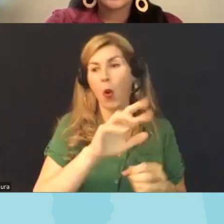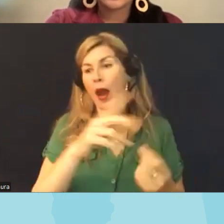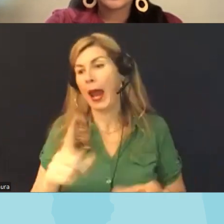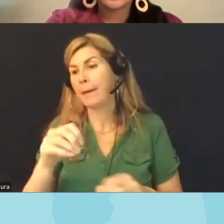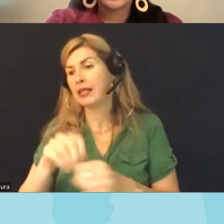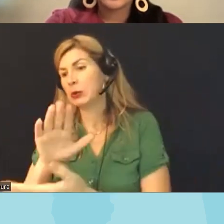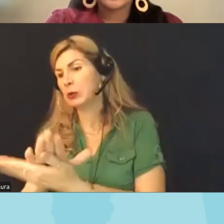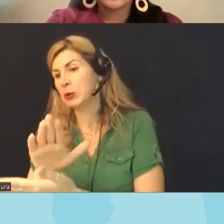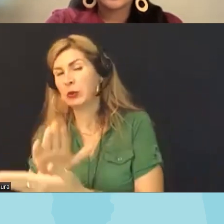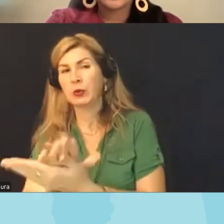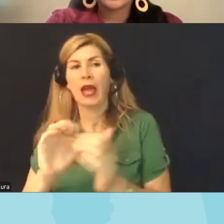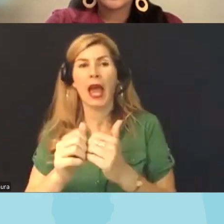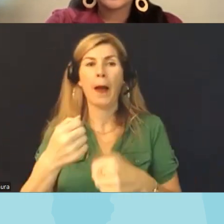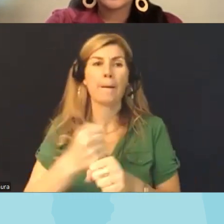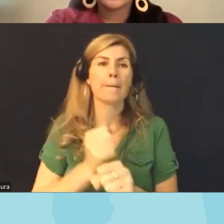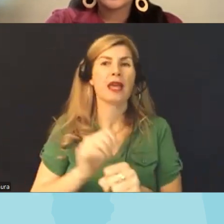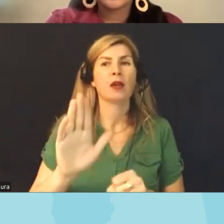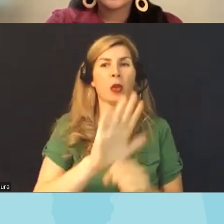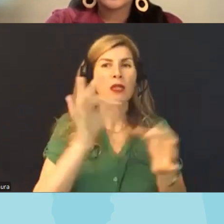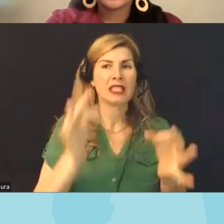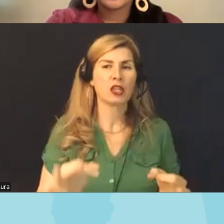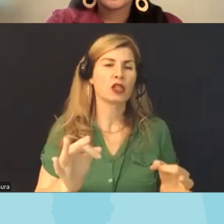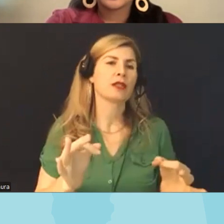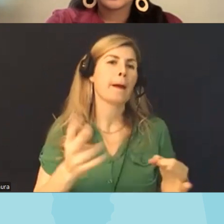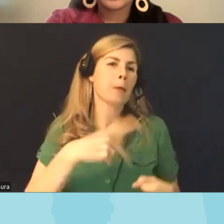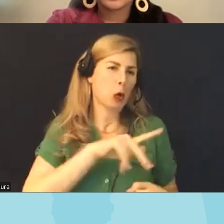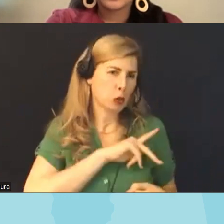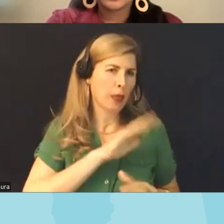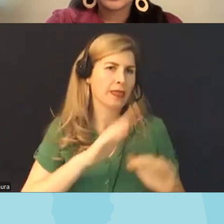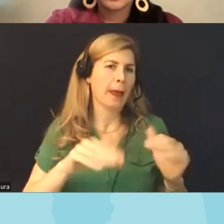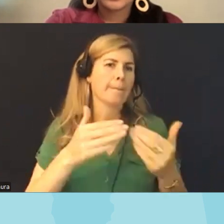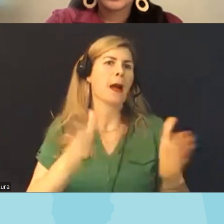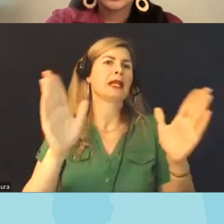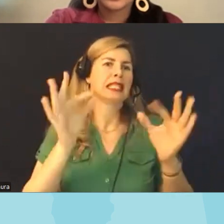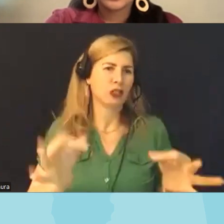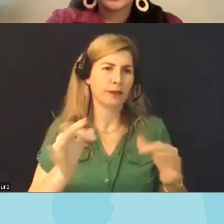making those decisions personal rather than public decisions so um we only have a couple more minutes